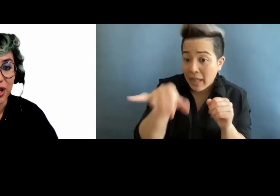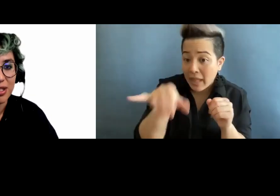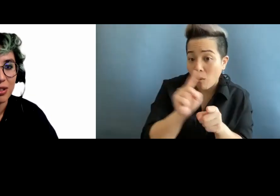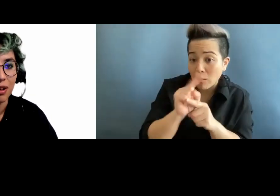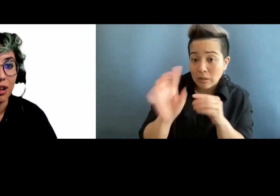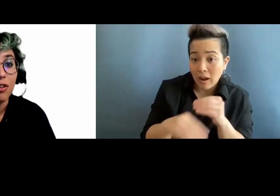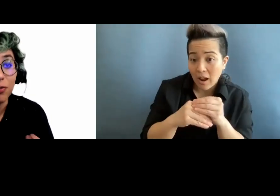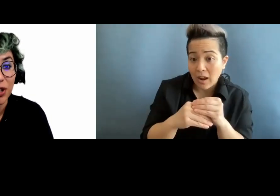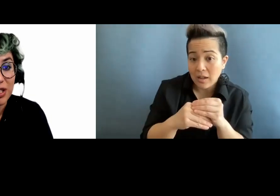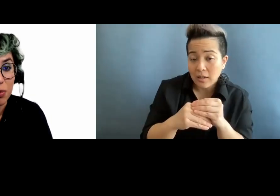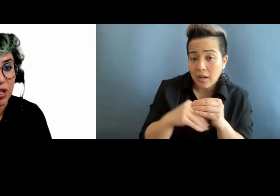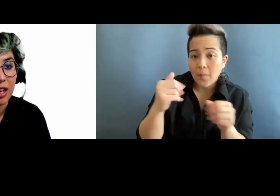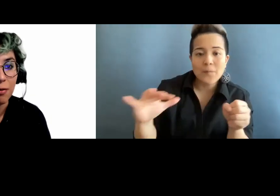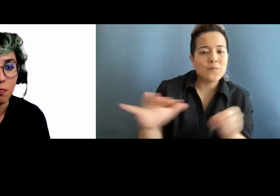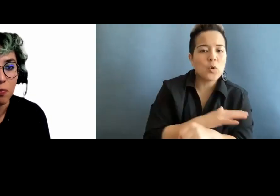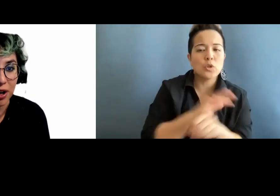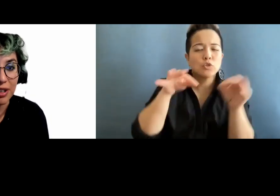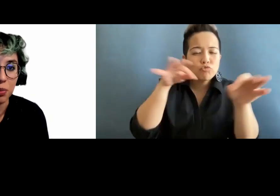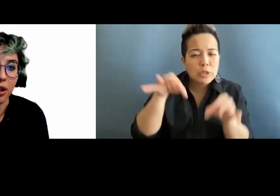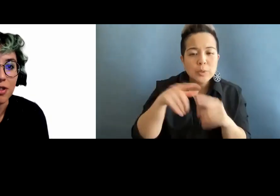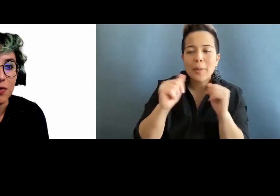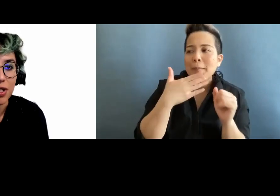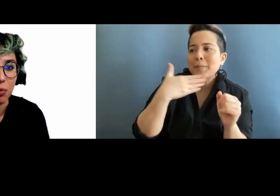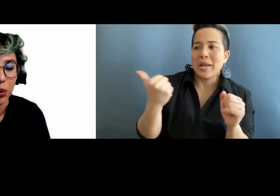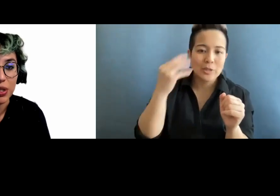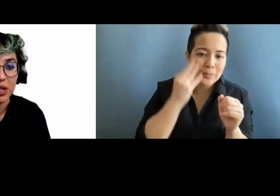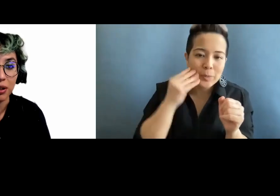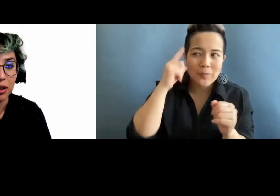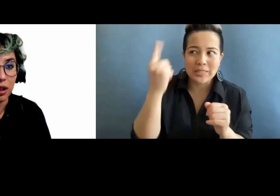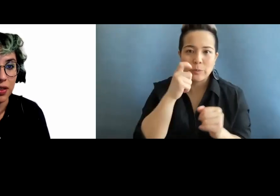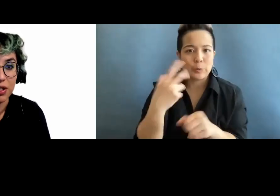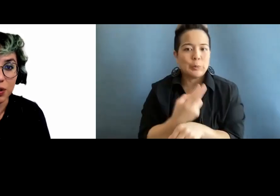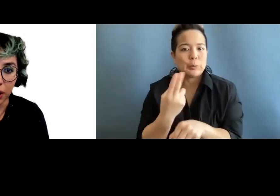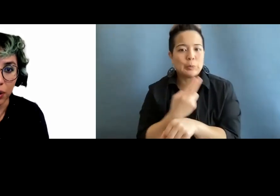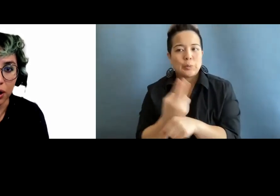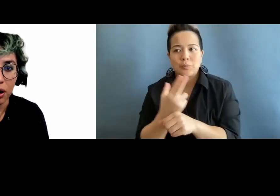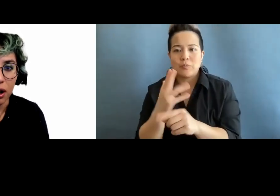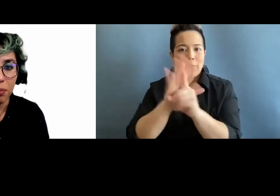just a full description, a better experience for someone who is using their screen reader,